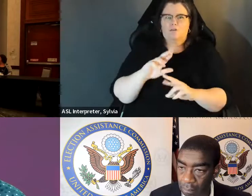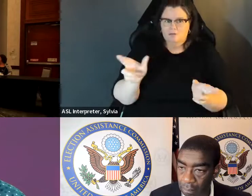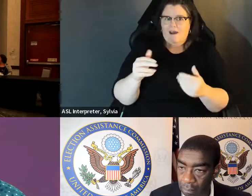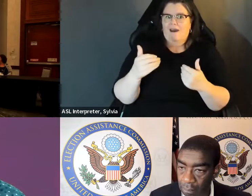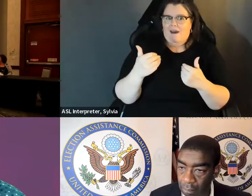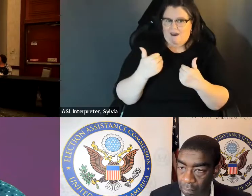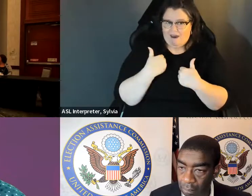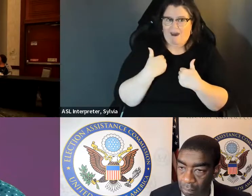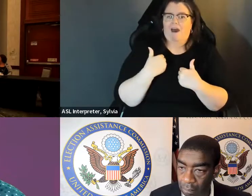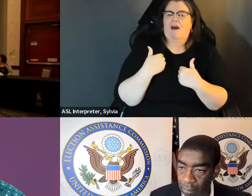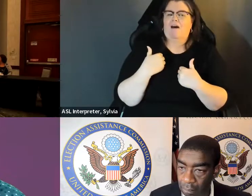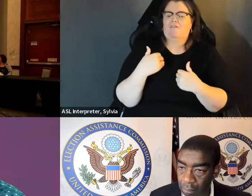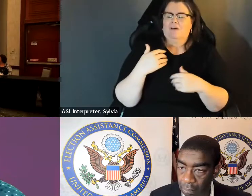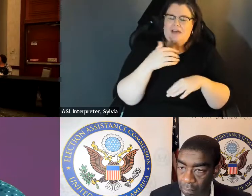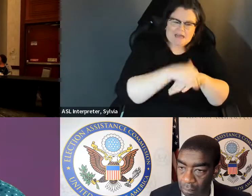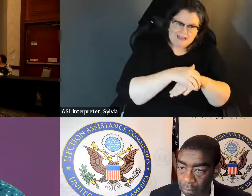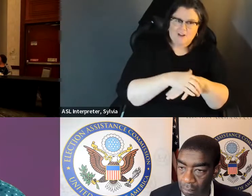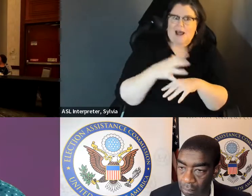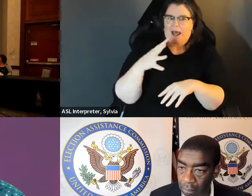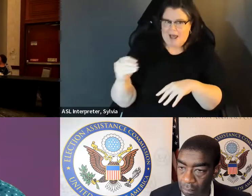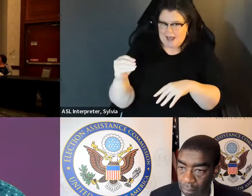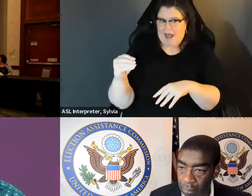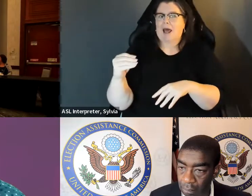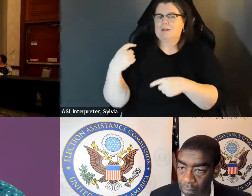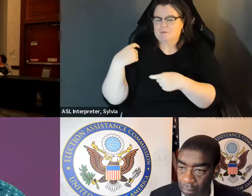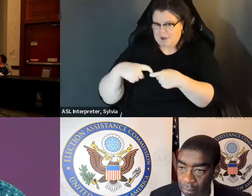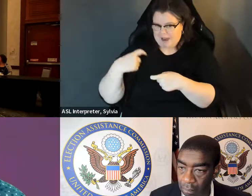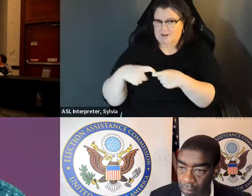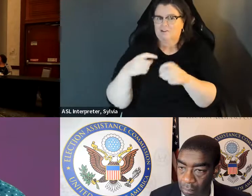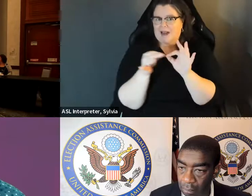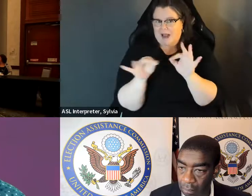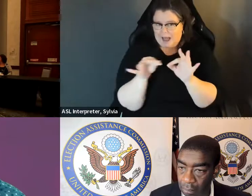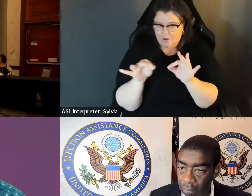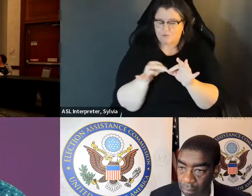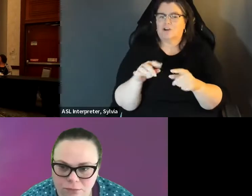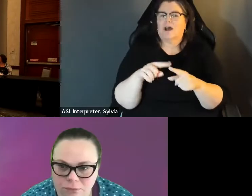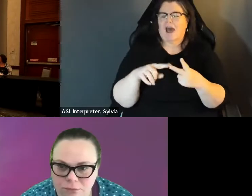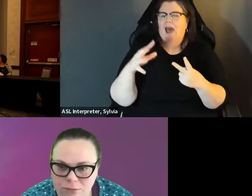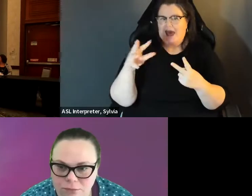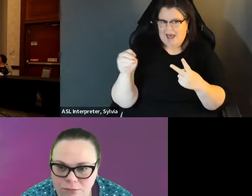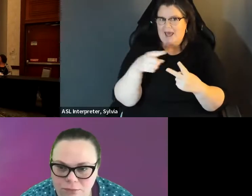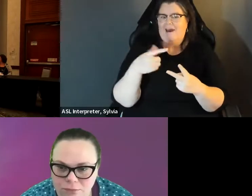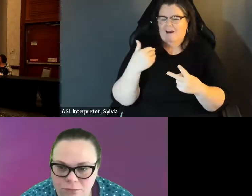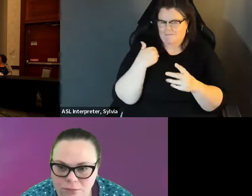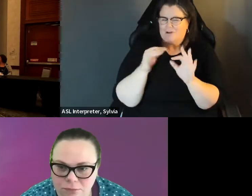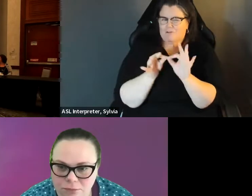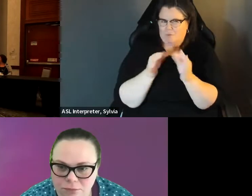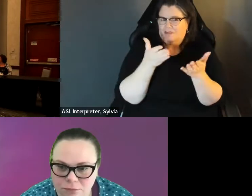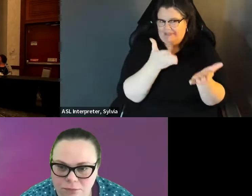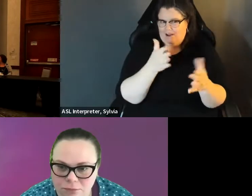They, the videos feature, English and Spanish captions, as well as American sign language interpreters. English and Spanish captions as well as American sign